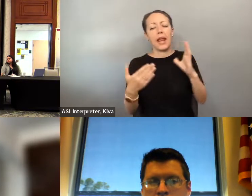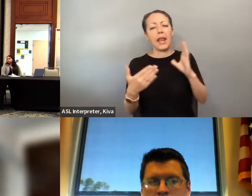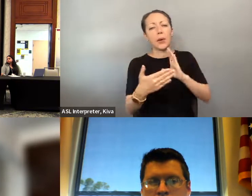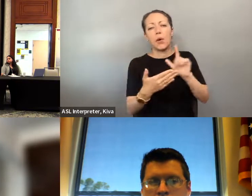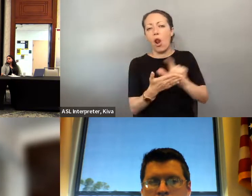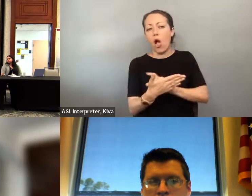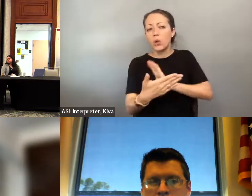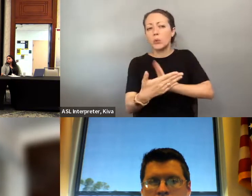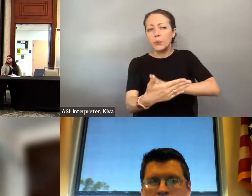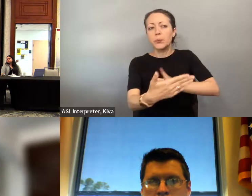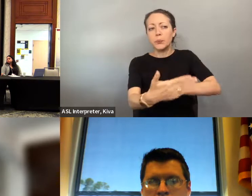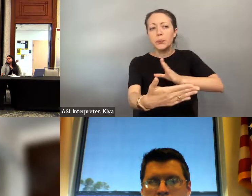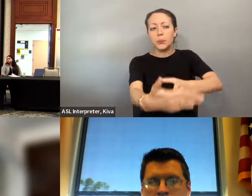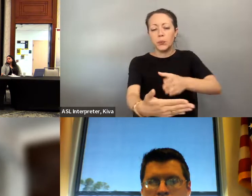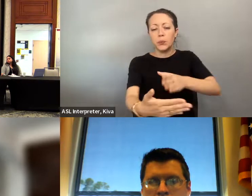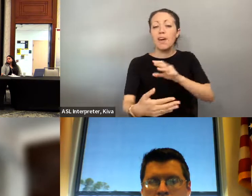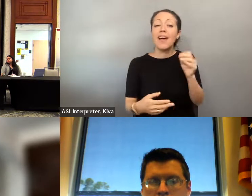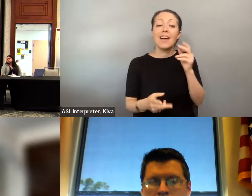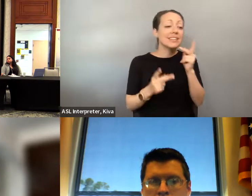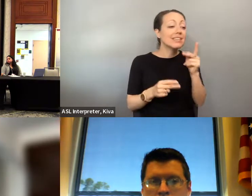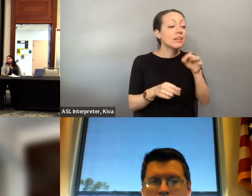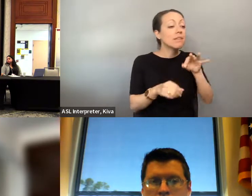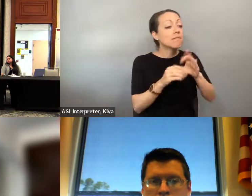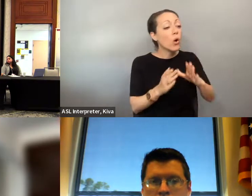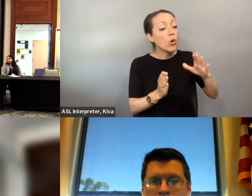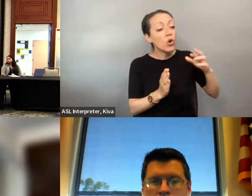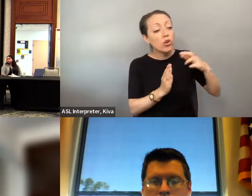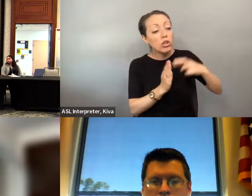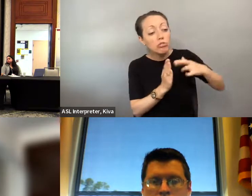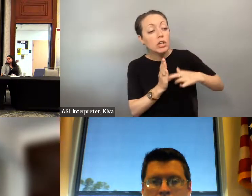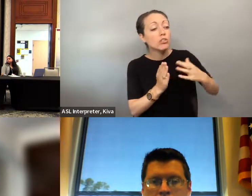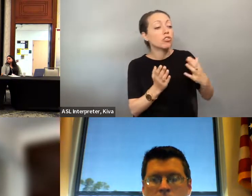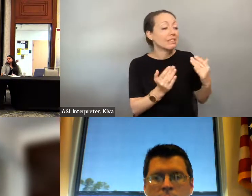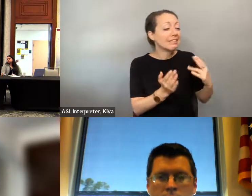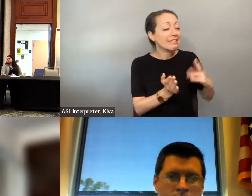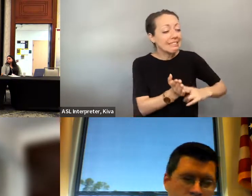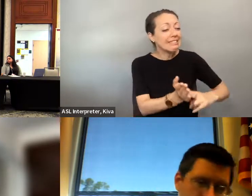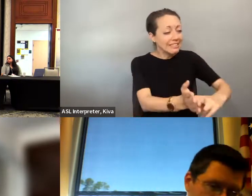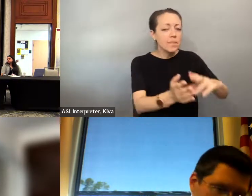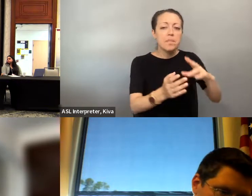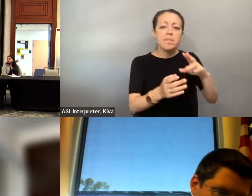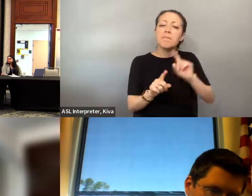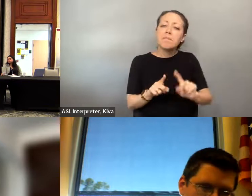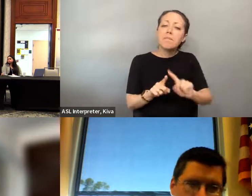partnering with our allies to work on those issues and we know from our experience in litigation and just our experience doing voter